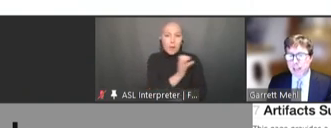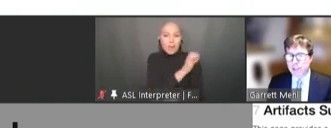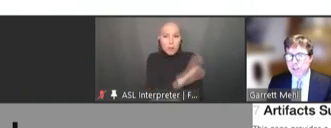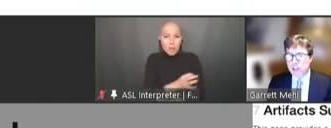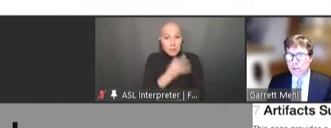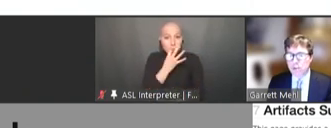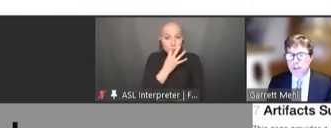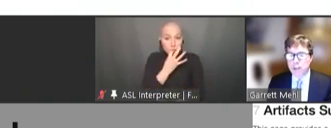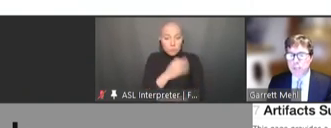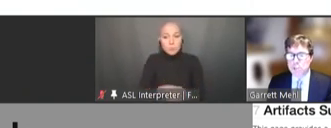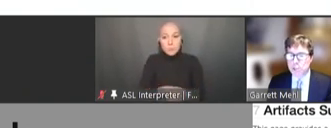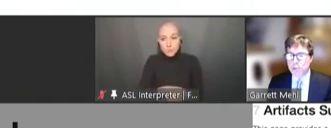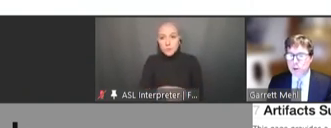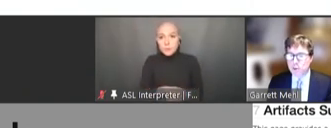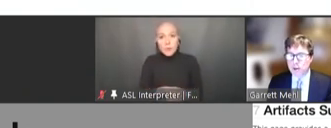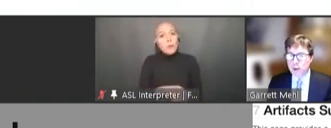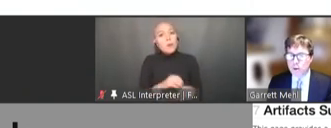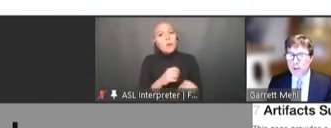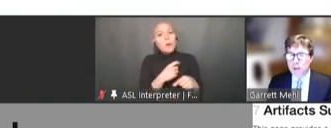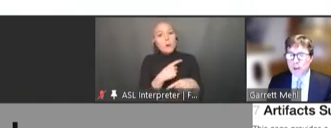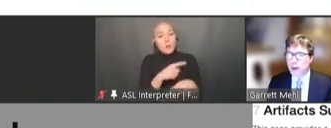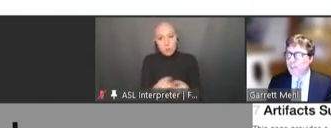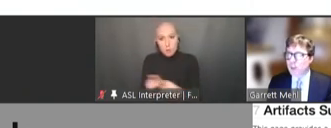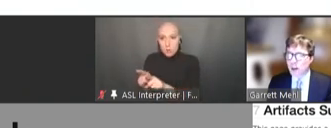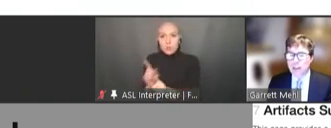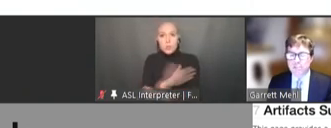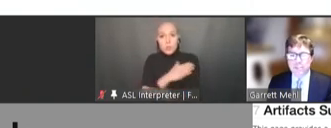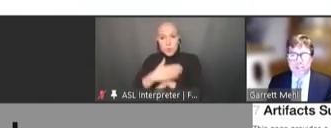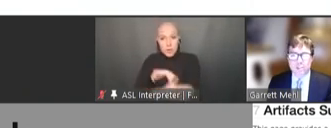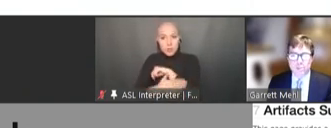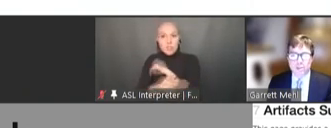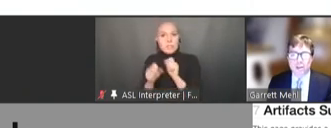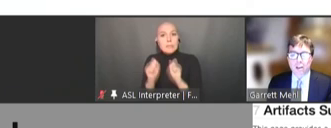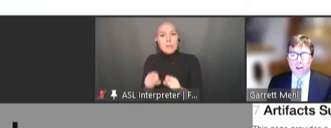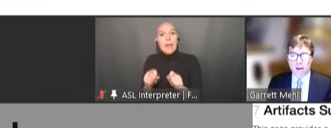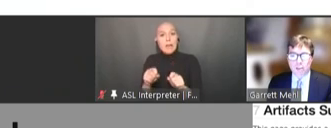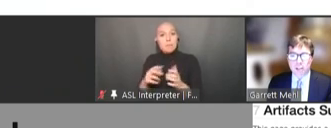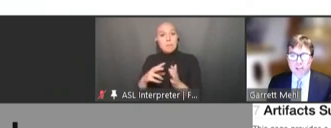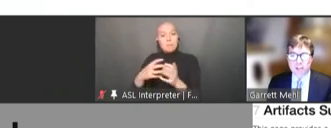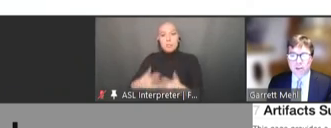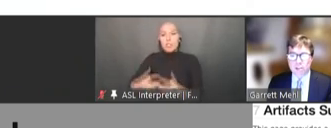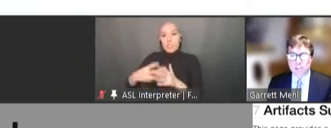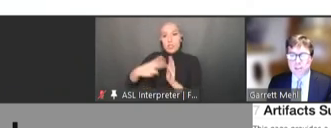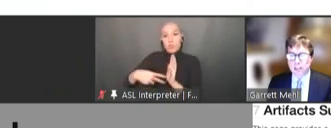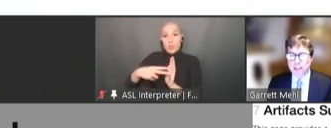execute the machine-readable code on a variety of systems, confident that they are using the latest